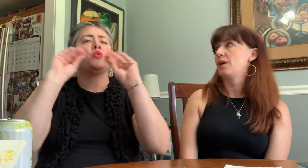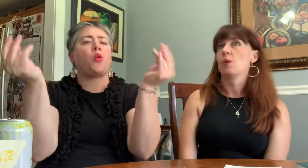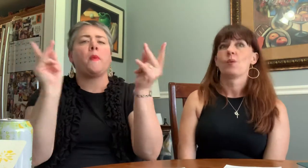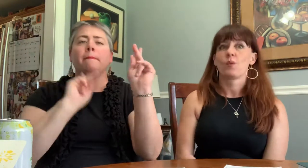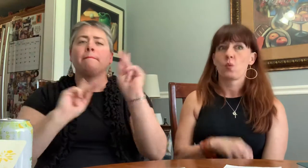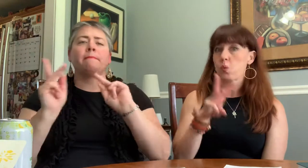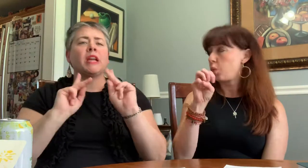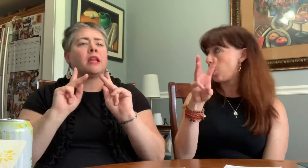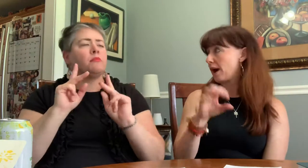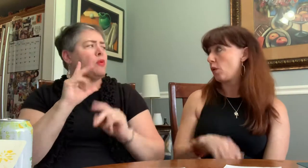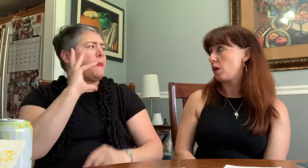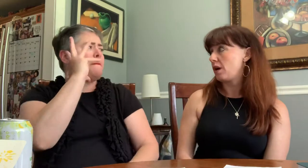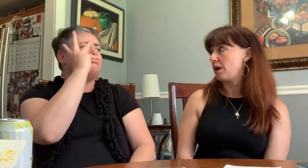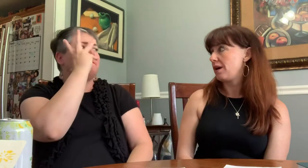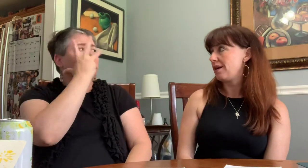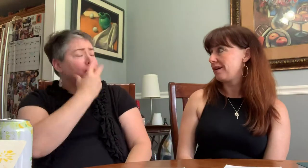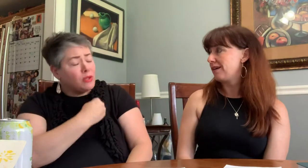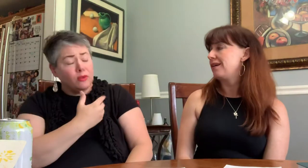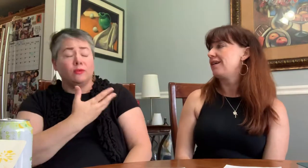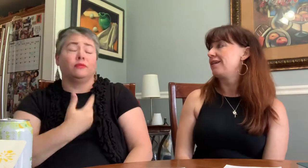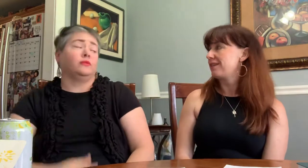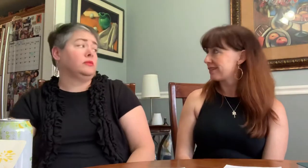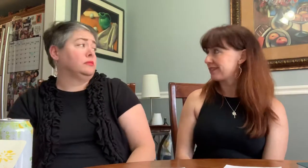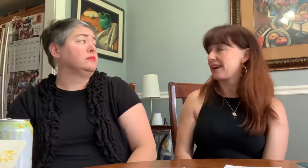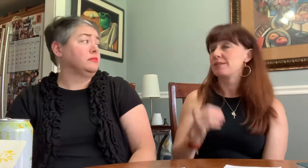The drive was absolutely beautiful.